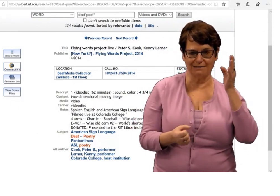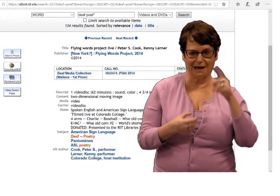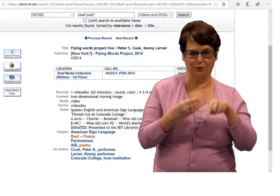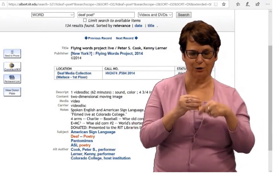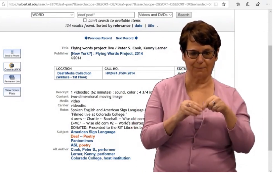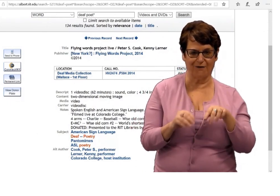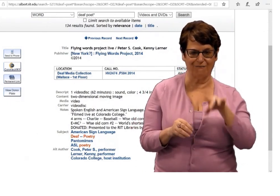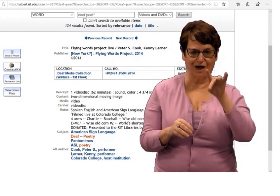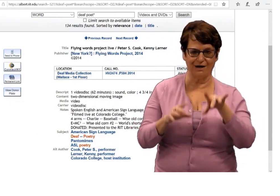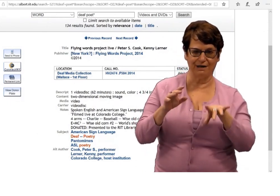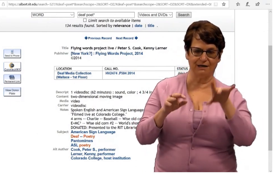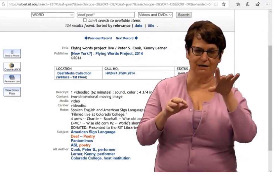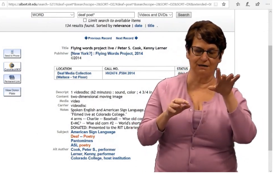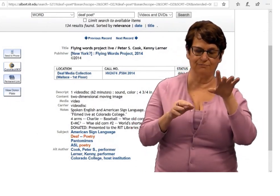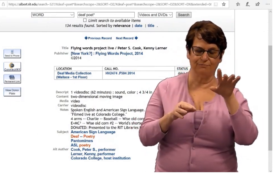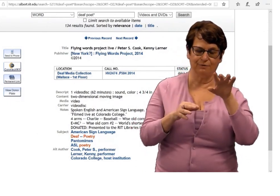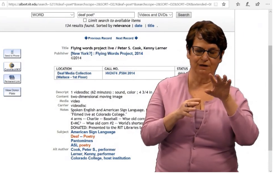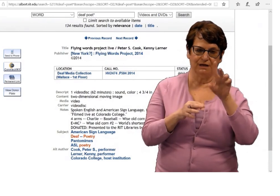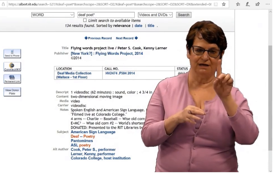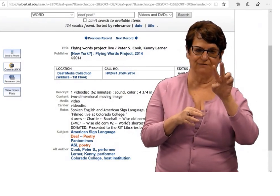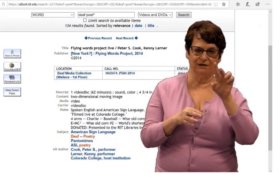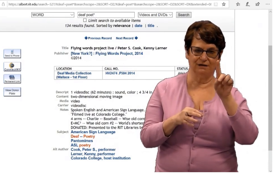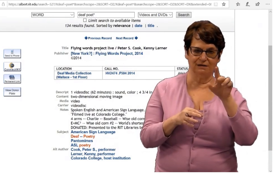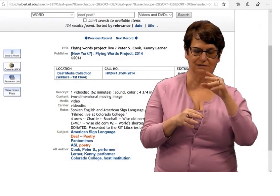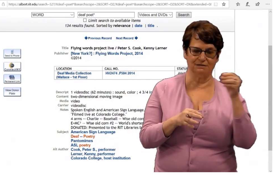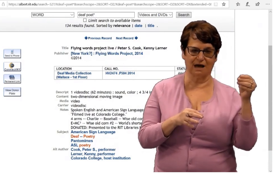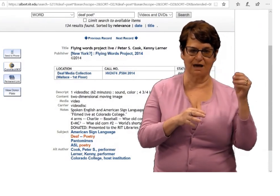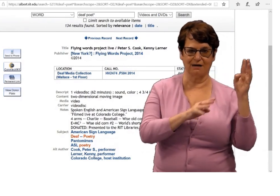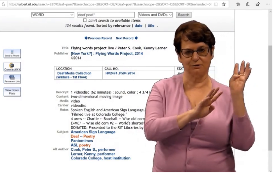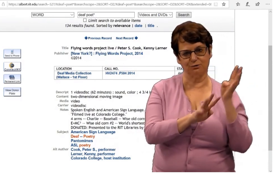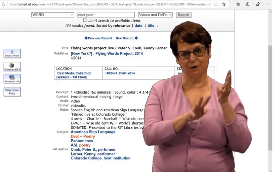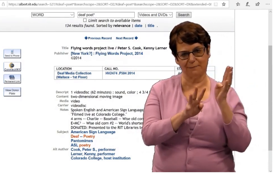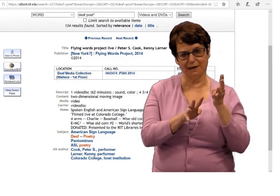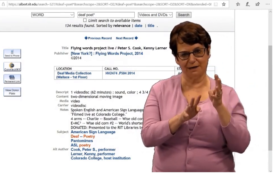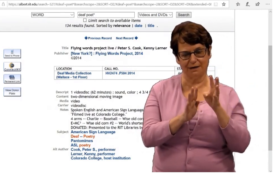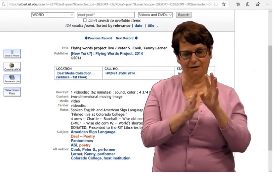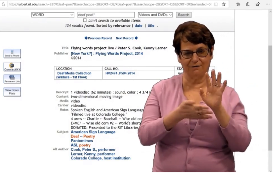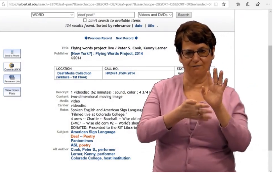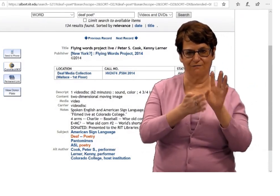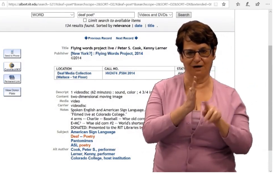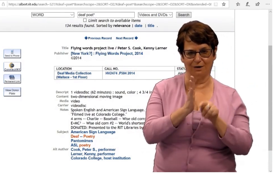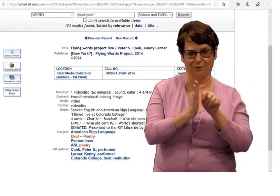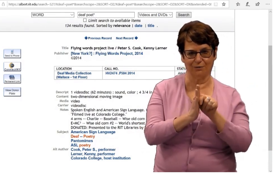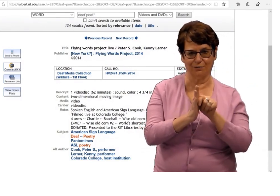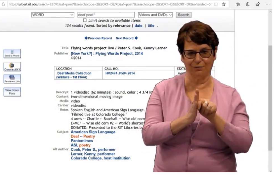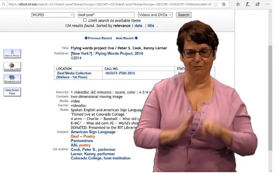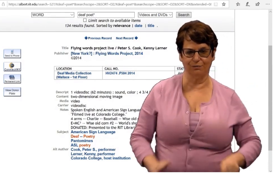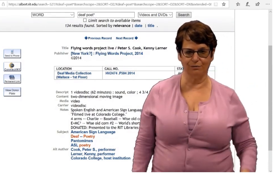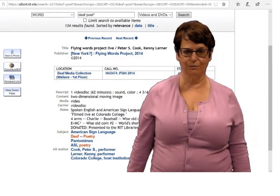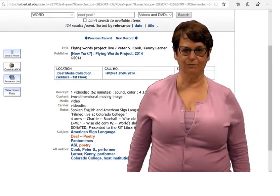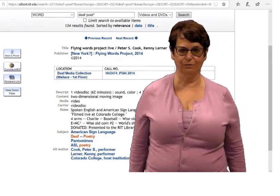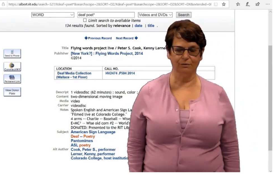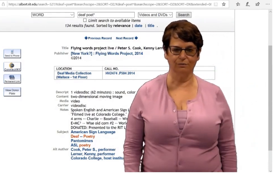So that sums up my presentation about finding DVDs and streaming videos.